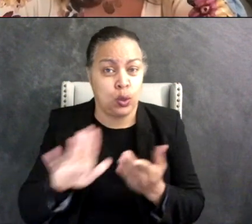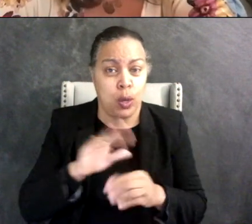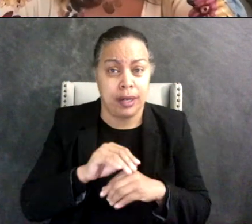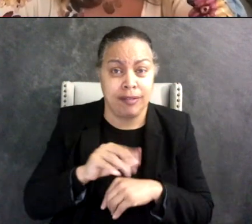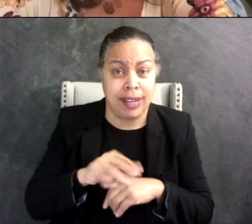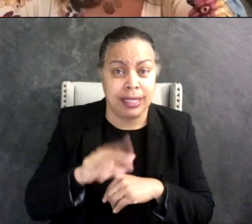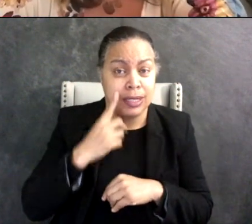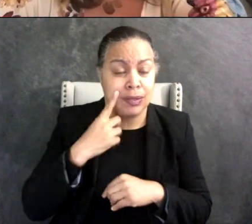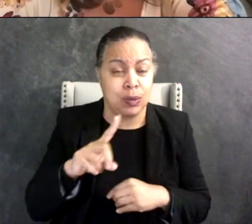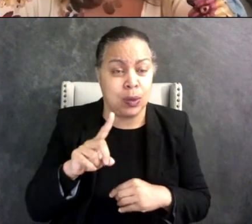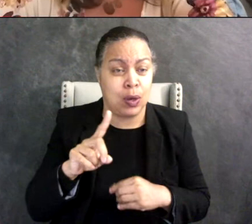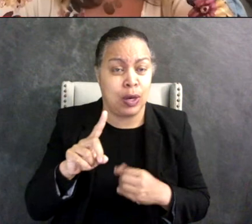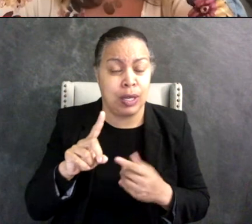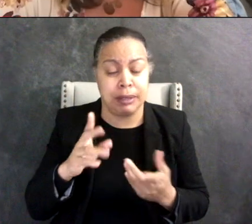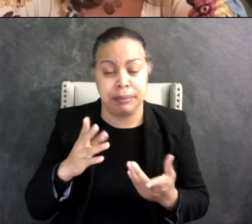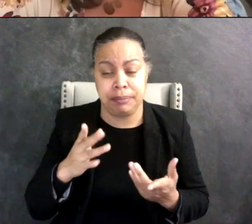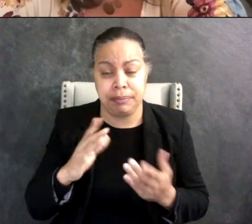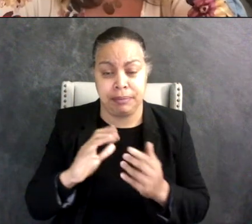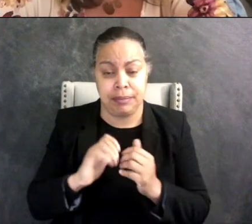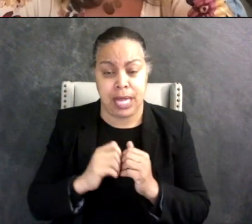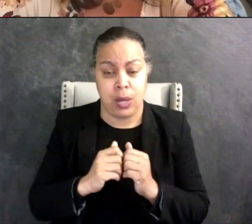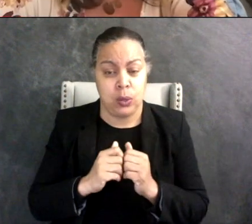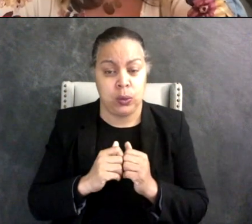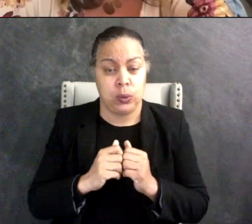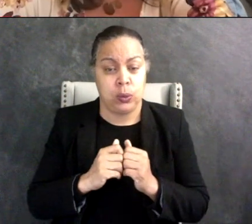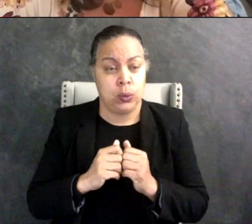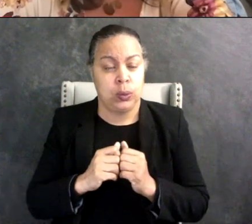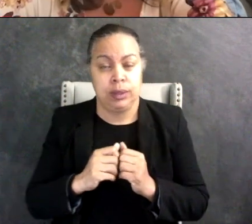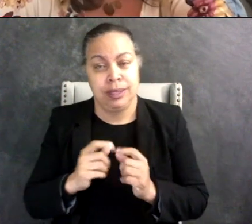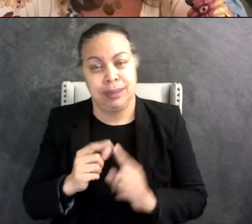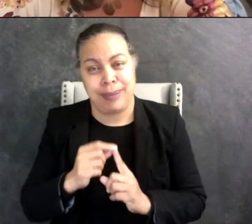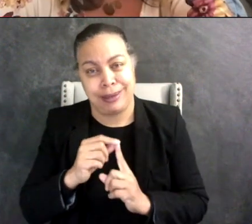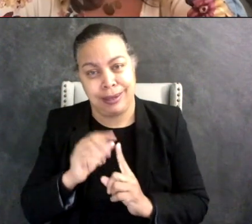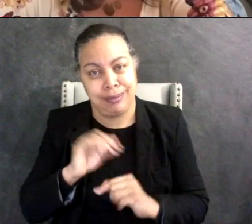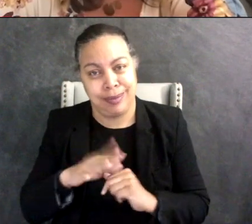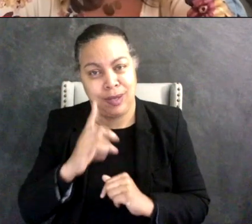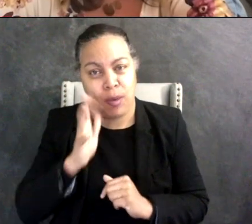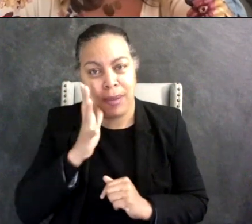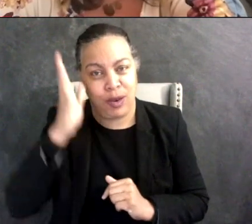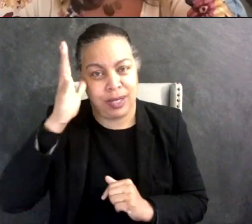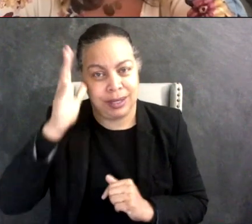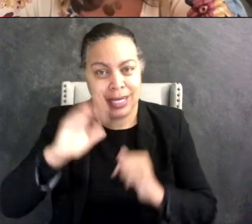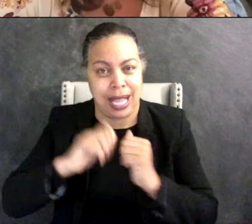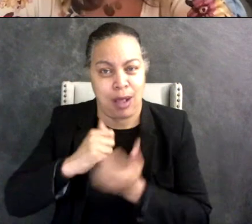for how - especially parents can help their autistic children thrive?